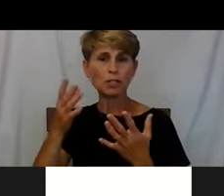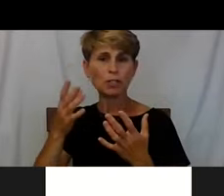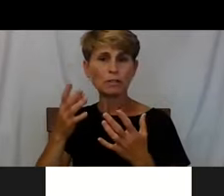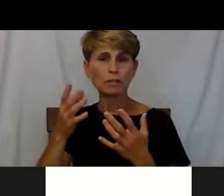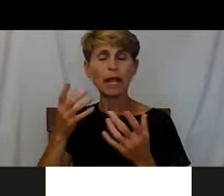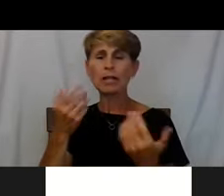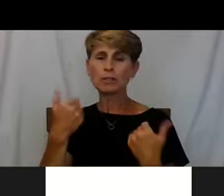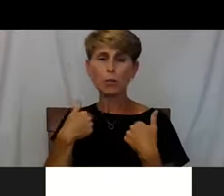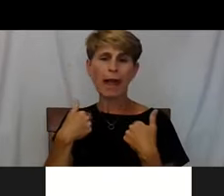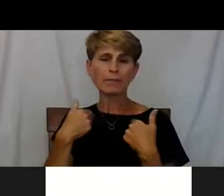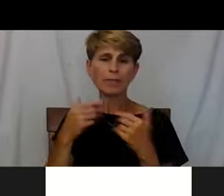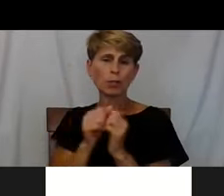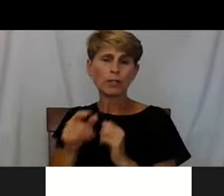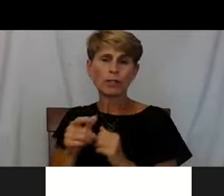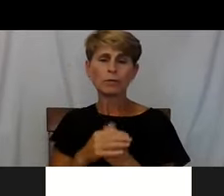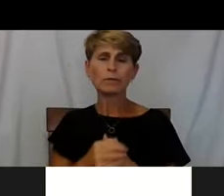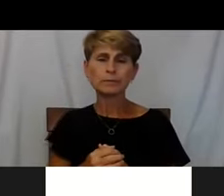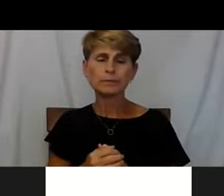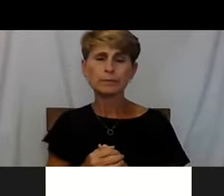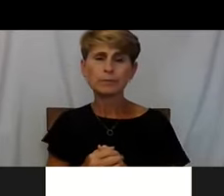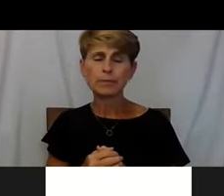of information with you.